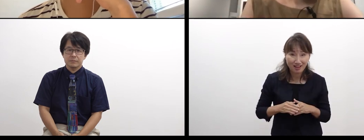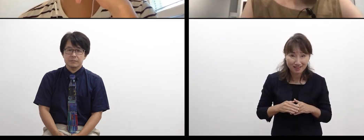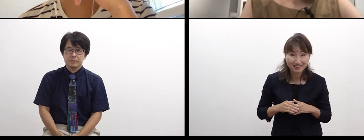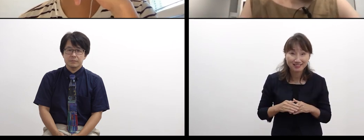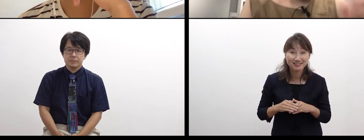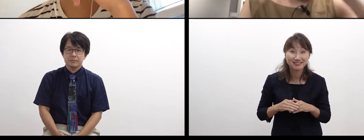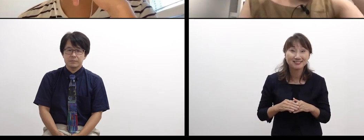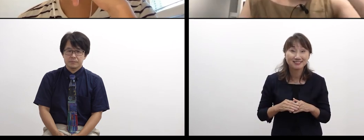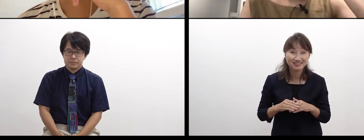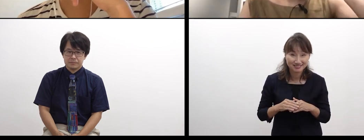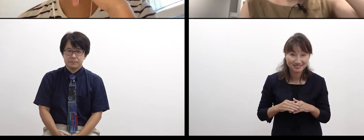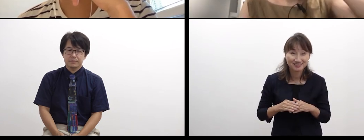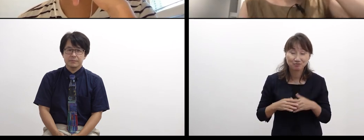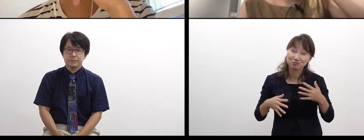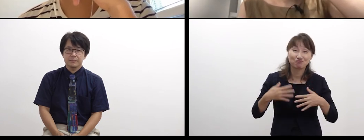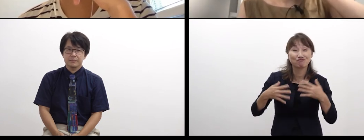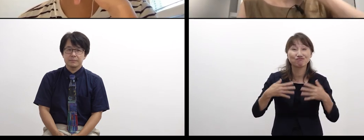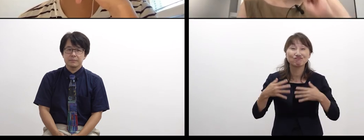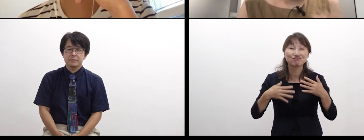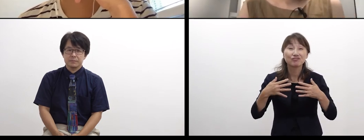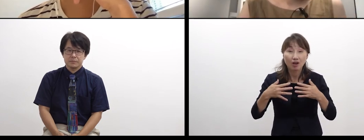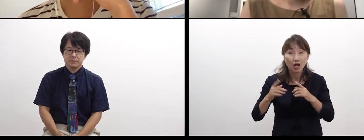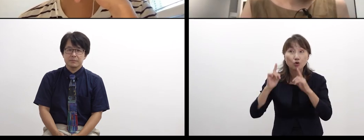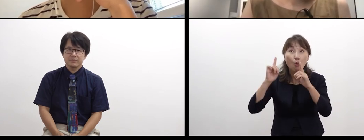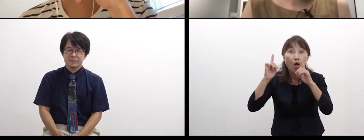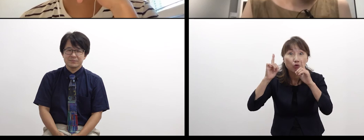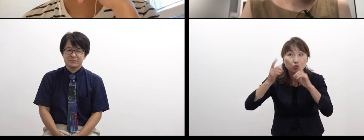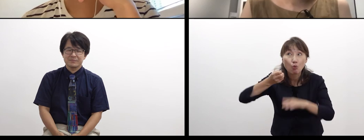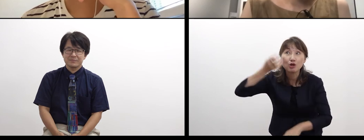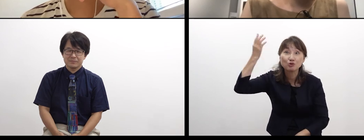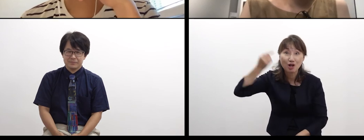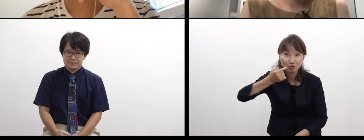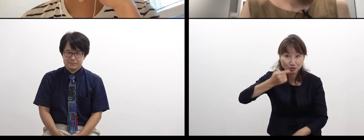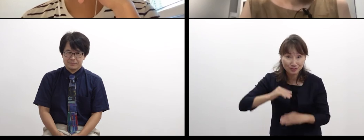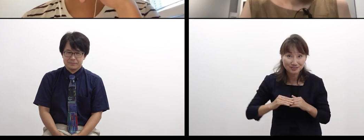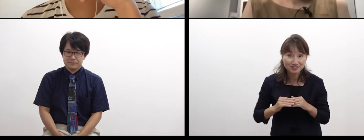and sometimes I even forget that fact.